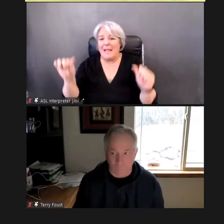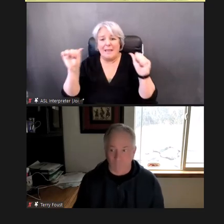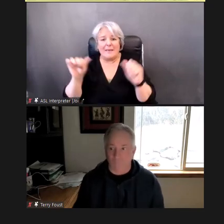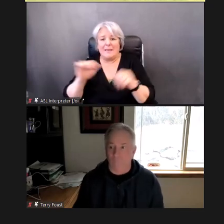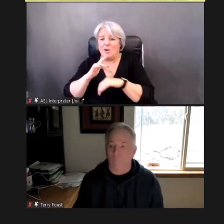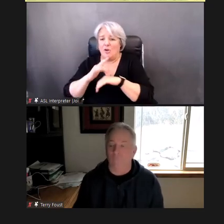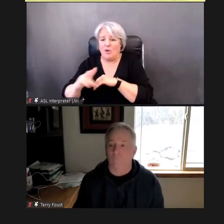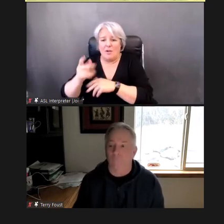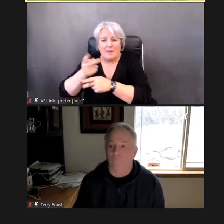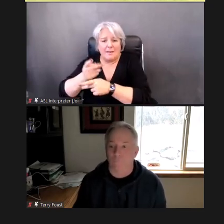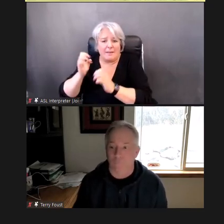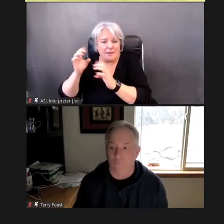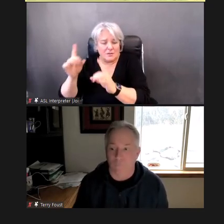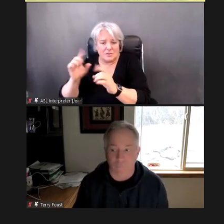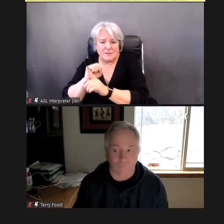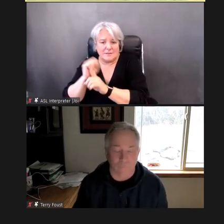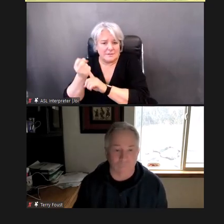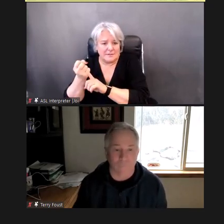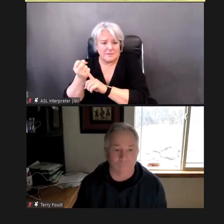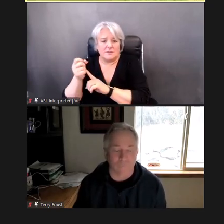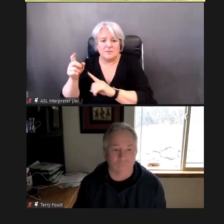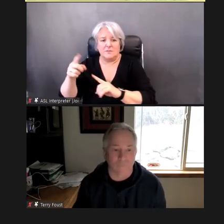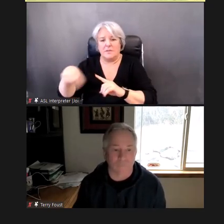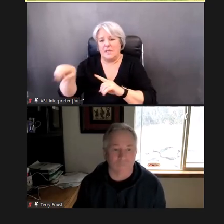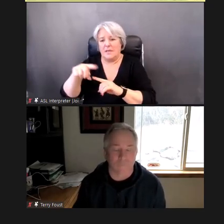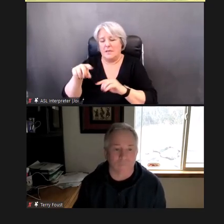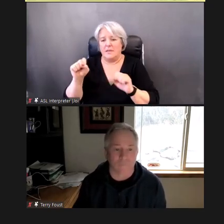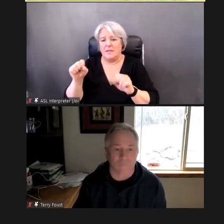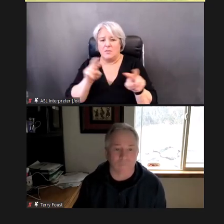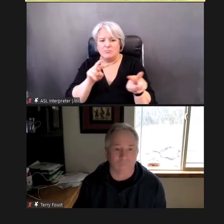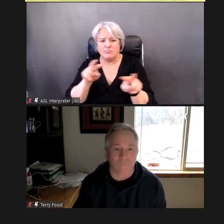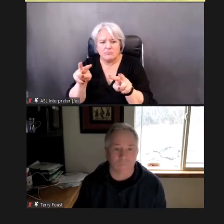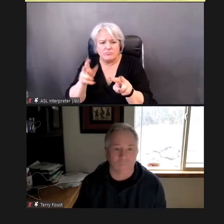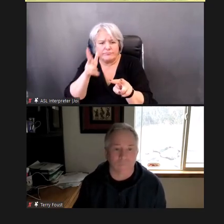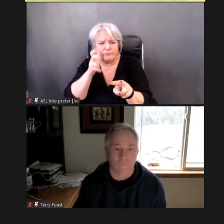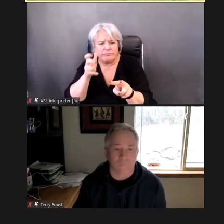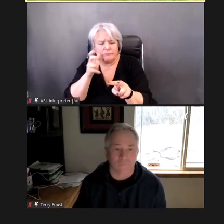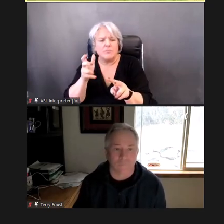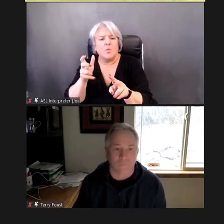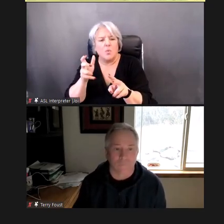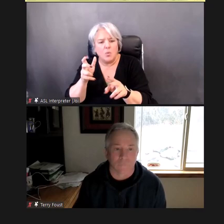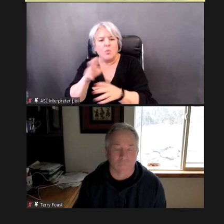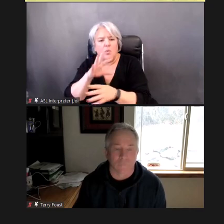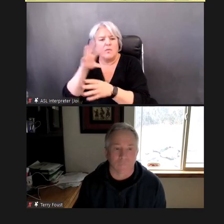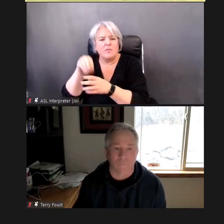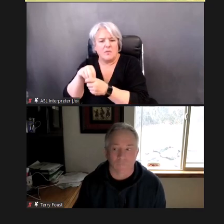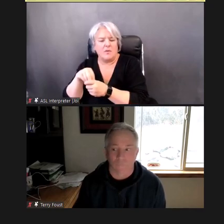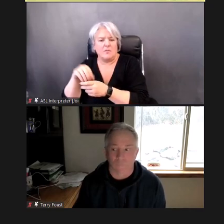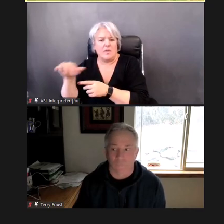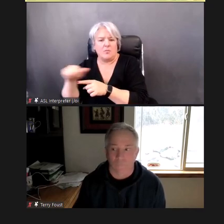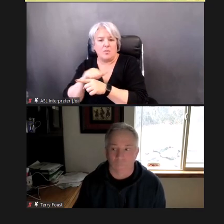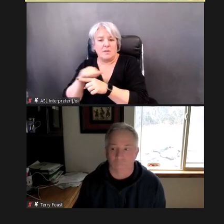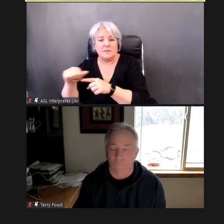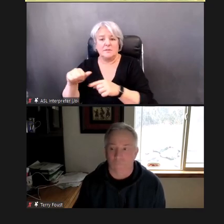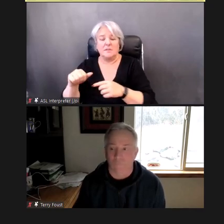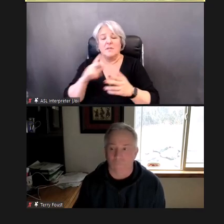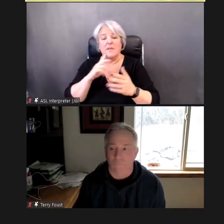education settings, who can put the -- this information together. Now, before I go any further, I just want to make sure you-all know,